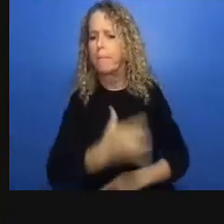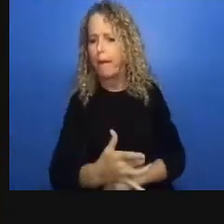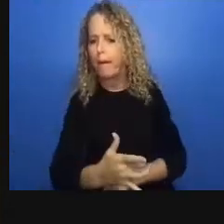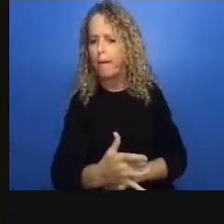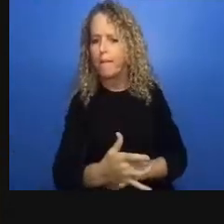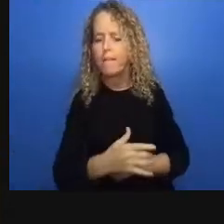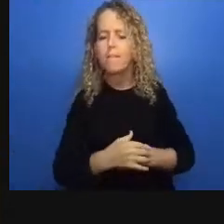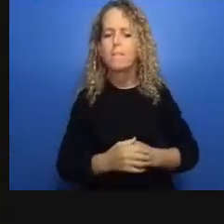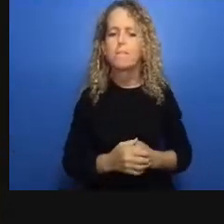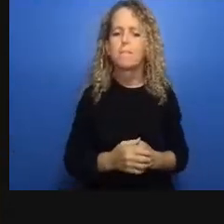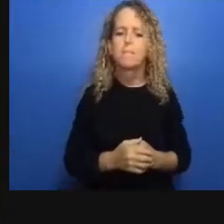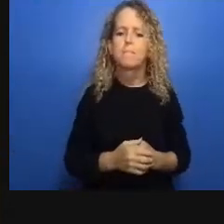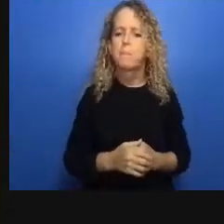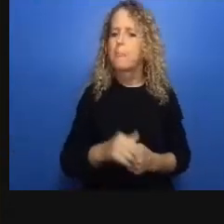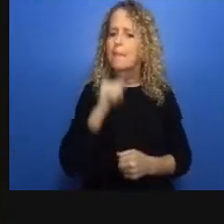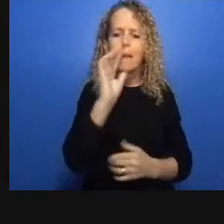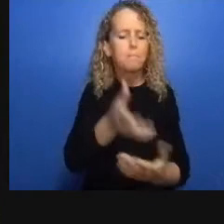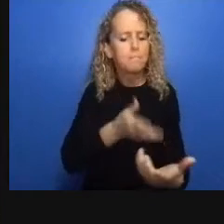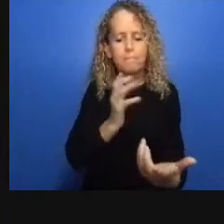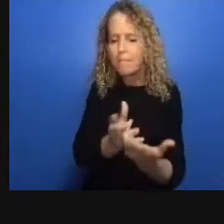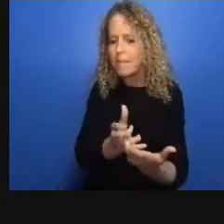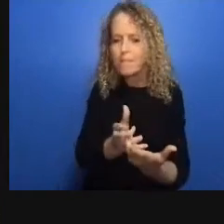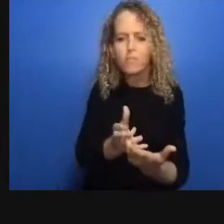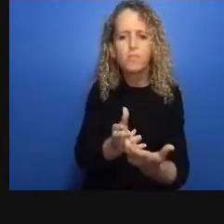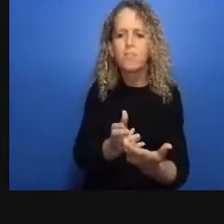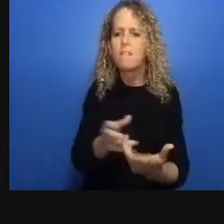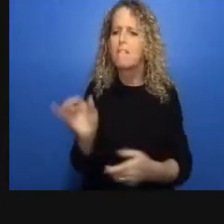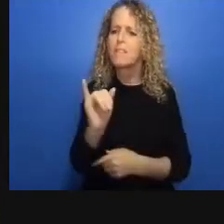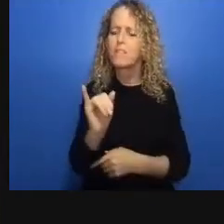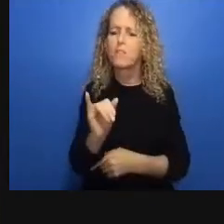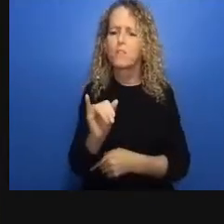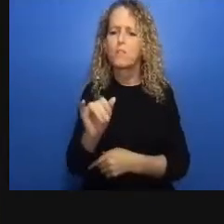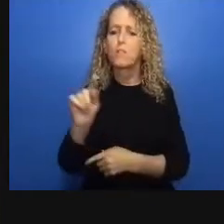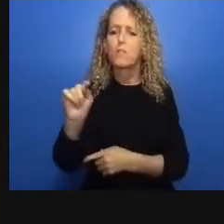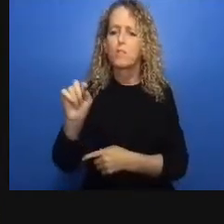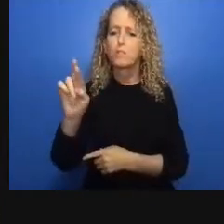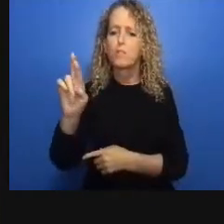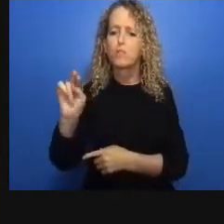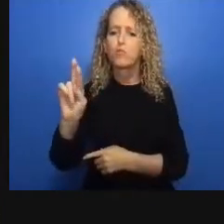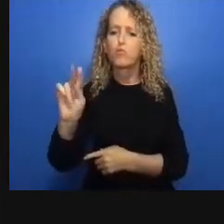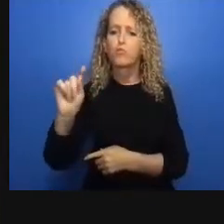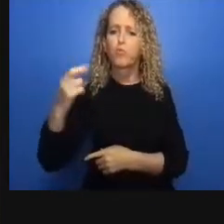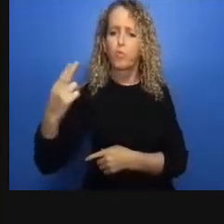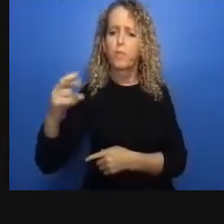Nova Scotia have seen another fight around process again not just the how but the who